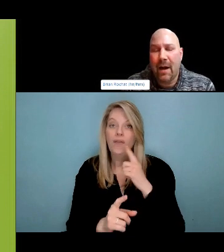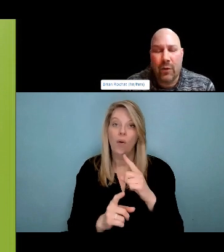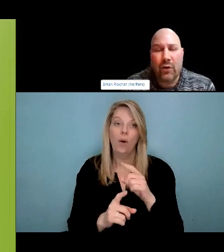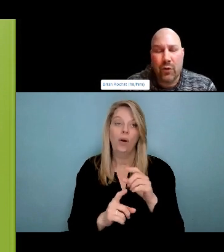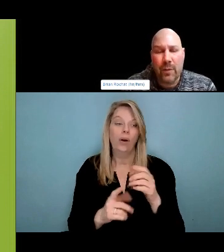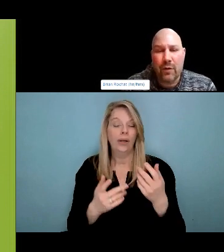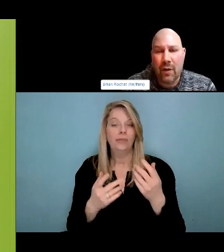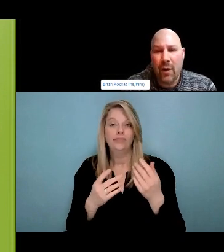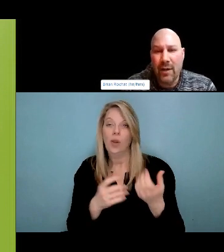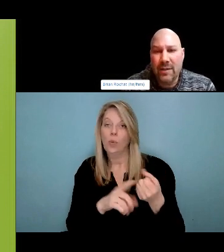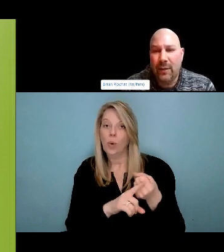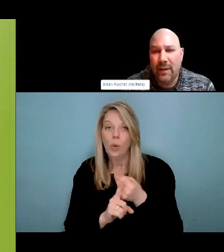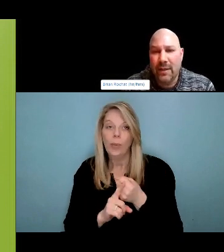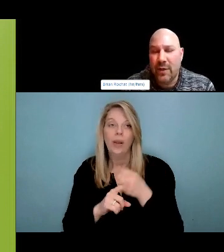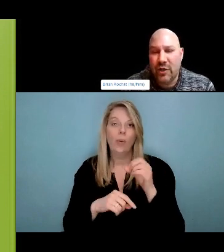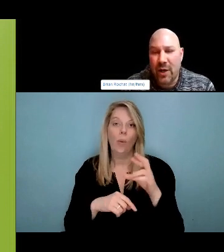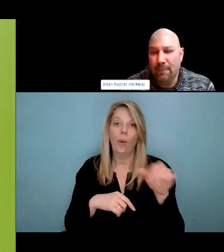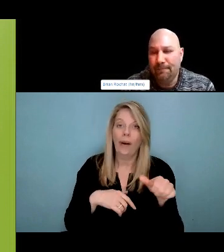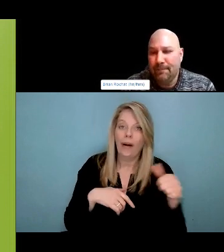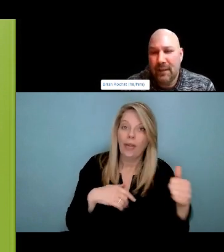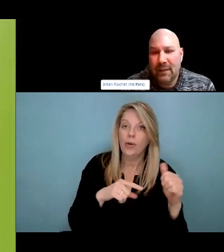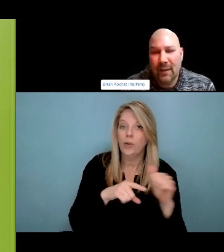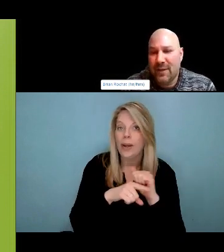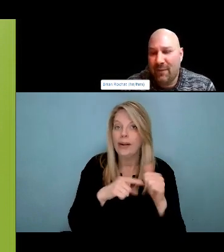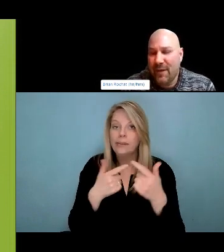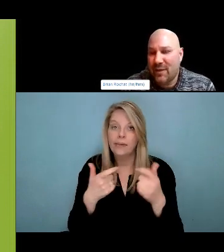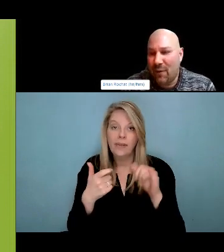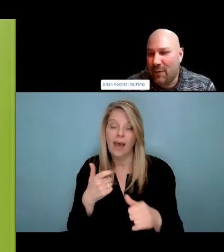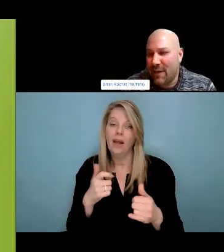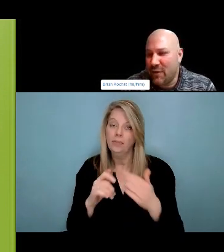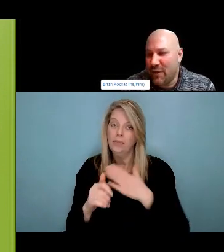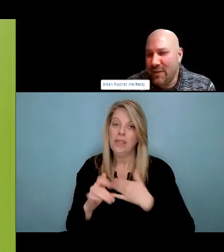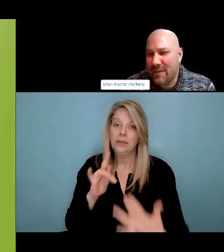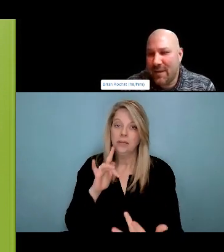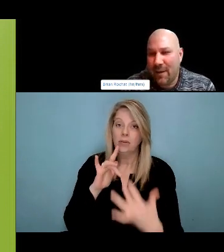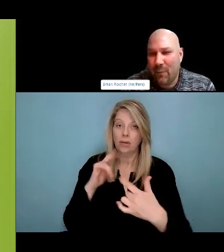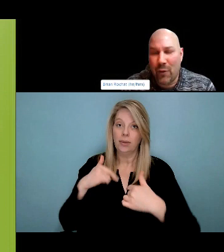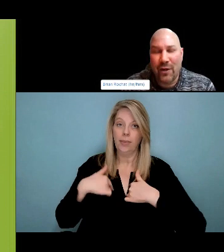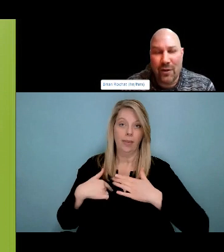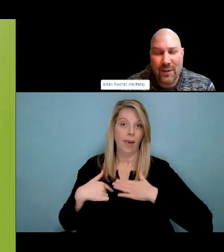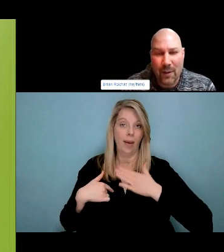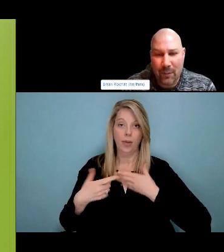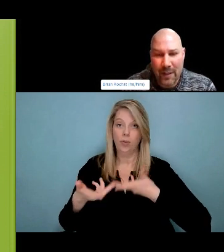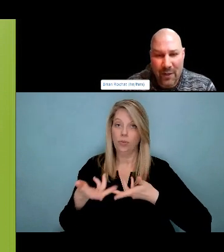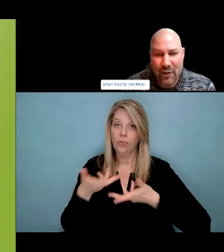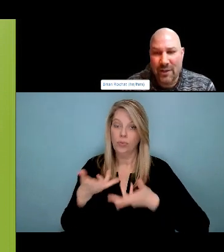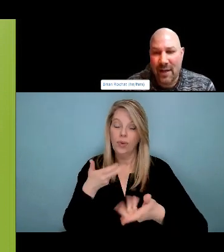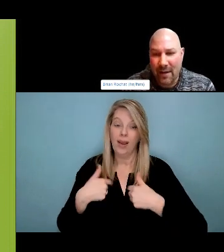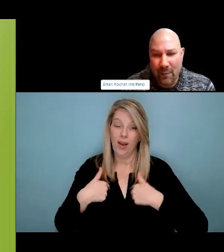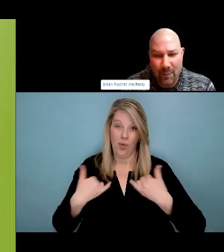hey, there's a bit more to this. So culture to me is also the oral history.